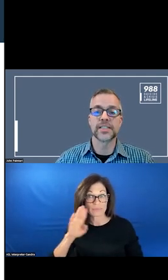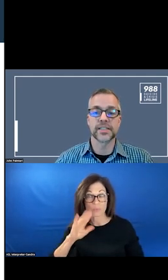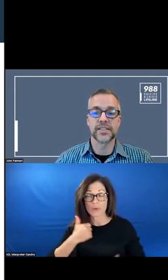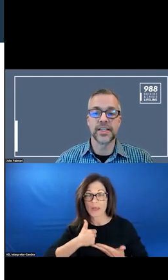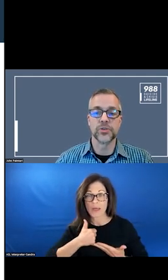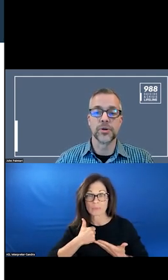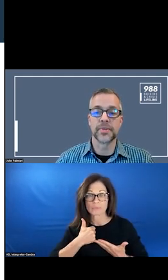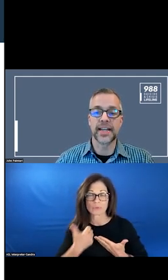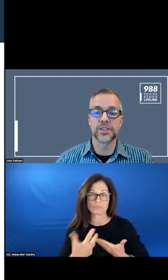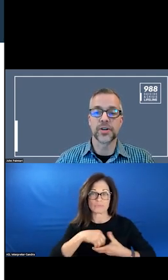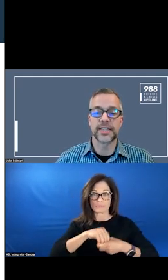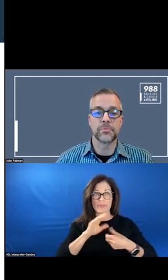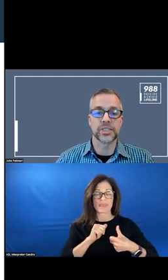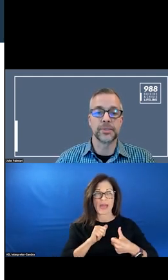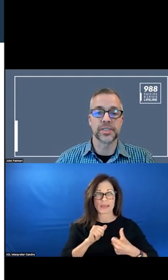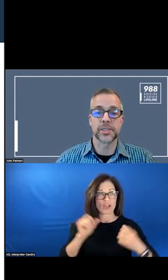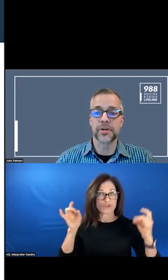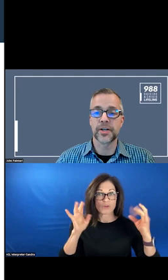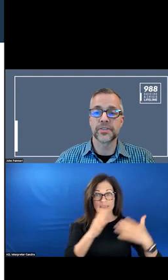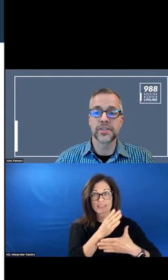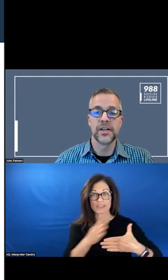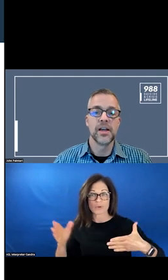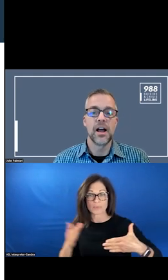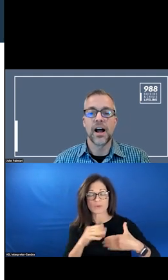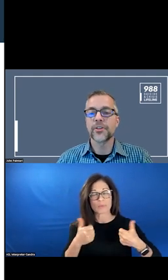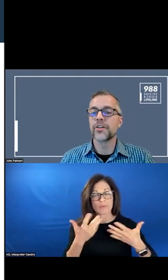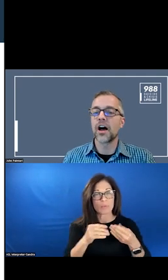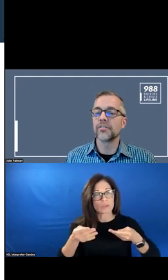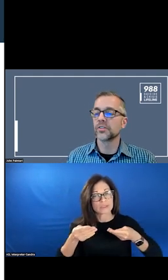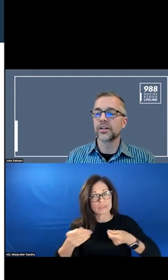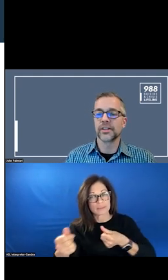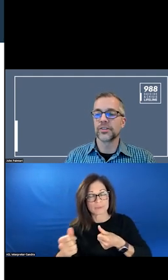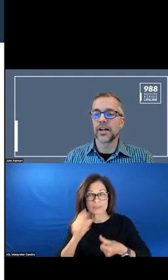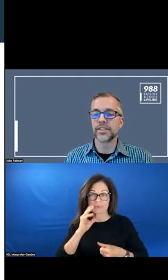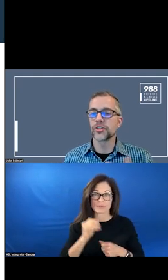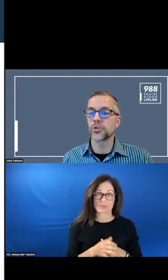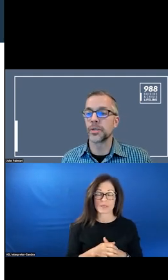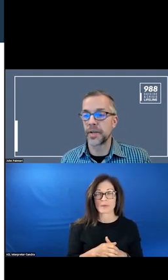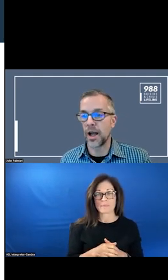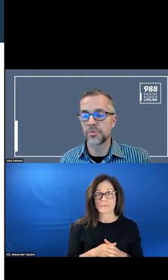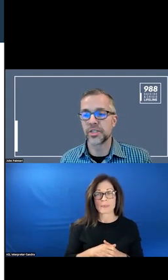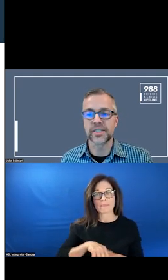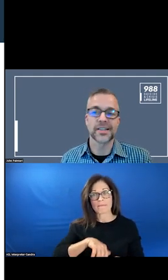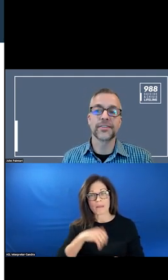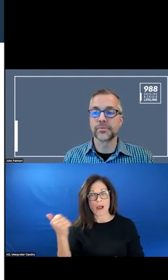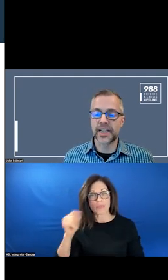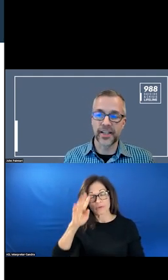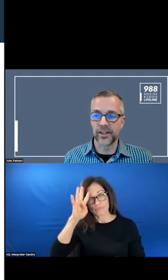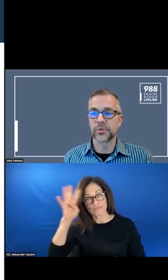CRISIS EXPERIENCE? ARE THERE NOVEL DIGITAL TREATMENT OPTIONS? BESIDES TELE-HEALTH.